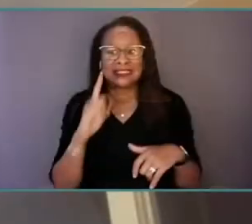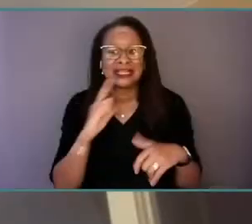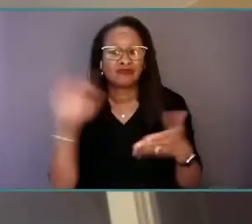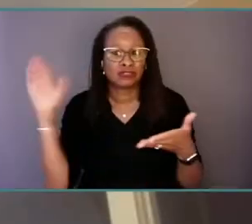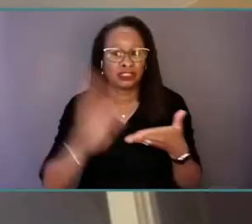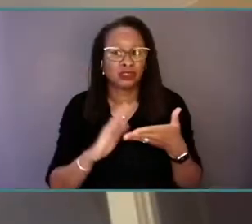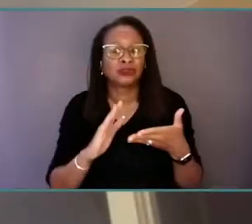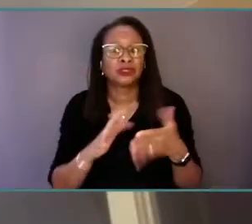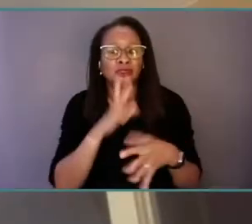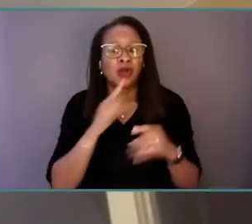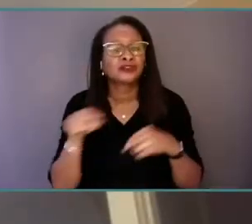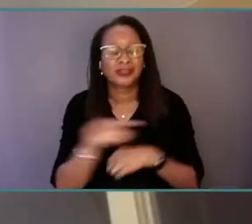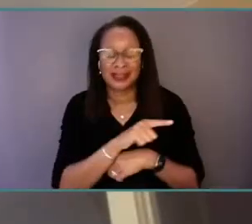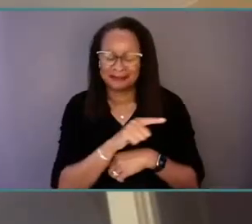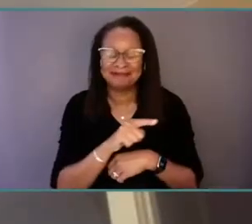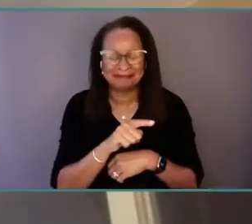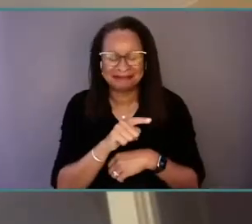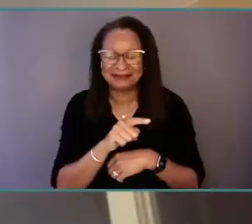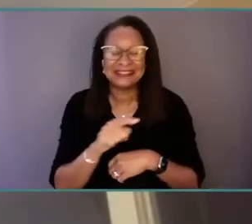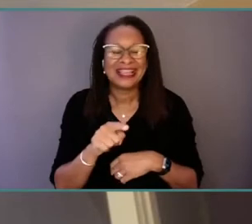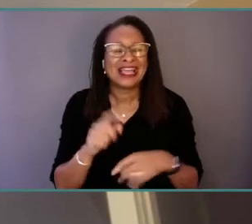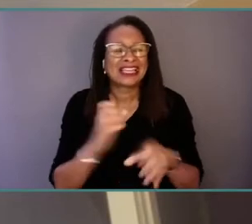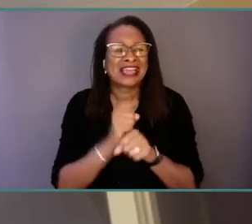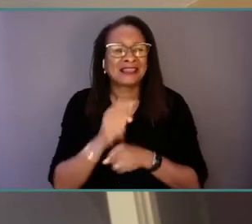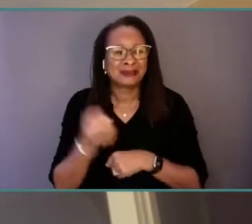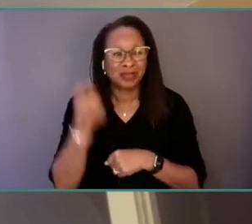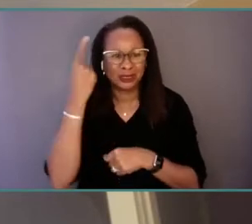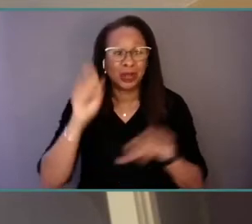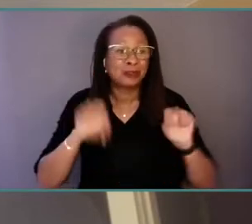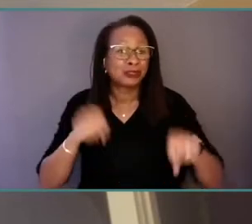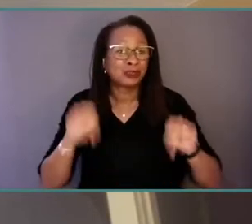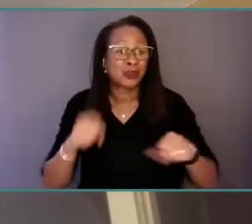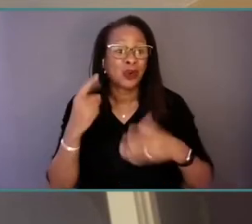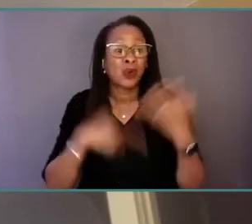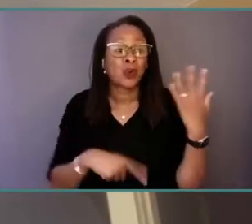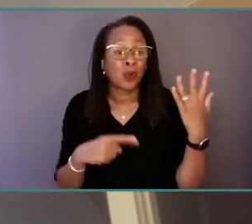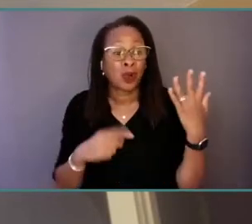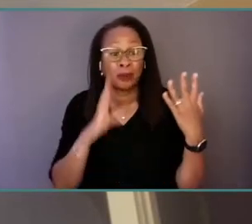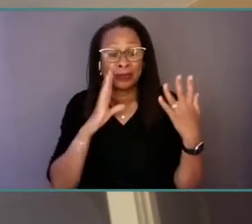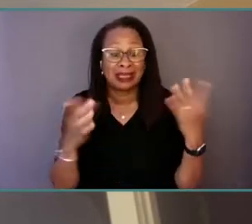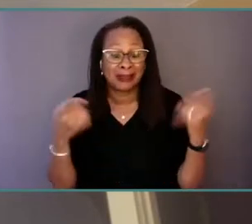get them to understand potentially what may be going on with them and get them the support.